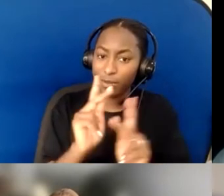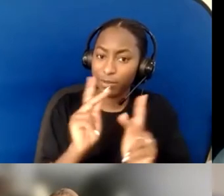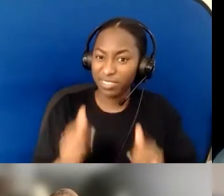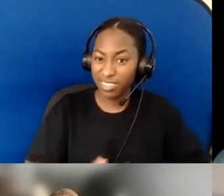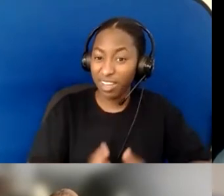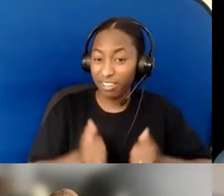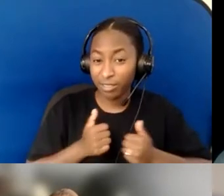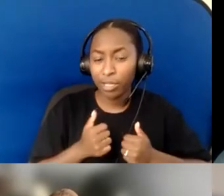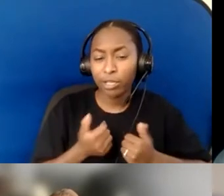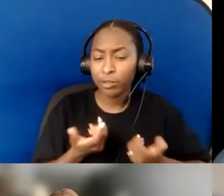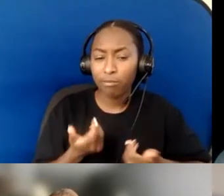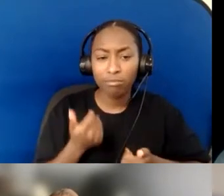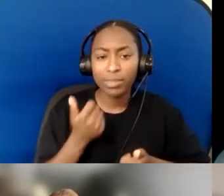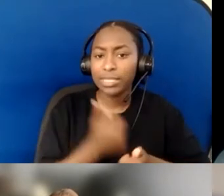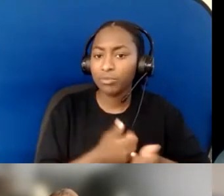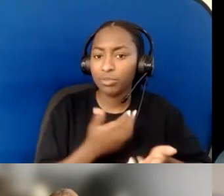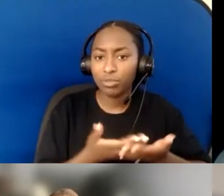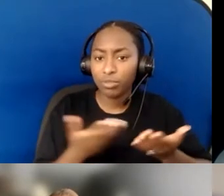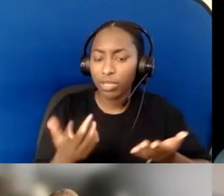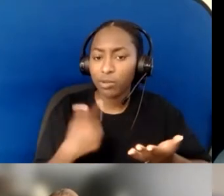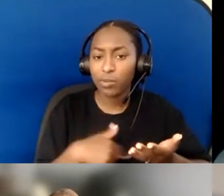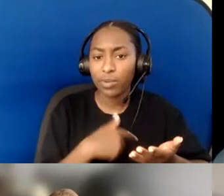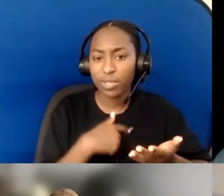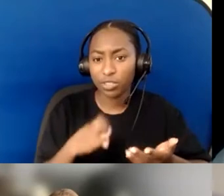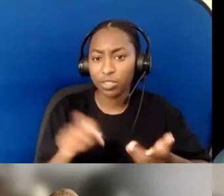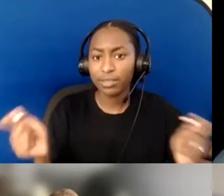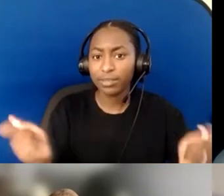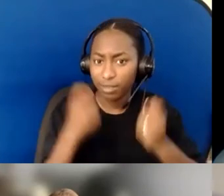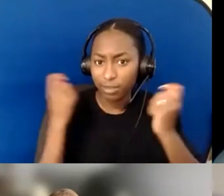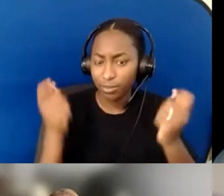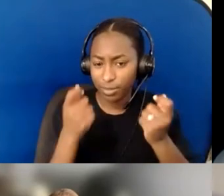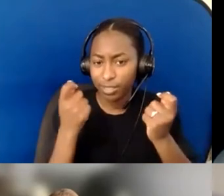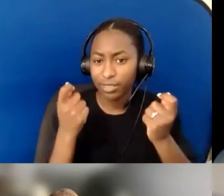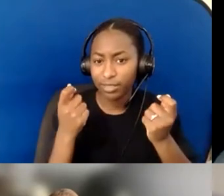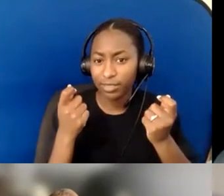for our fellow faithwalkers.